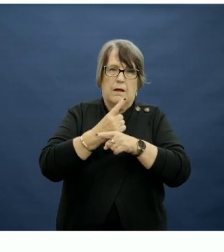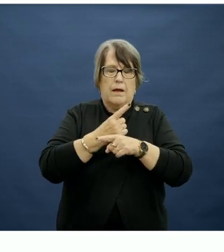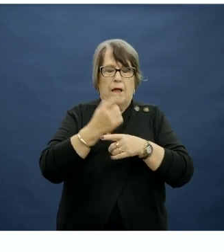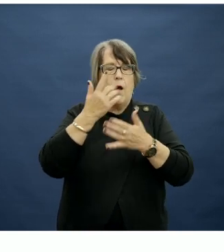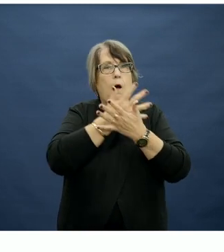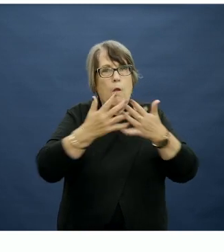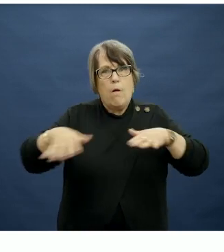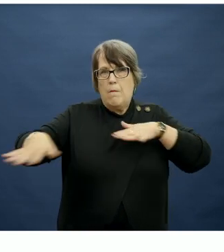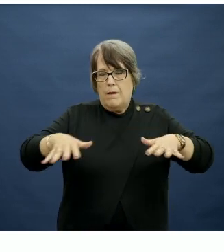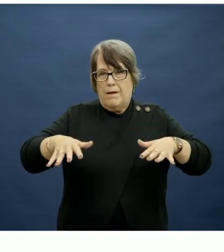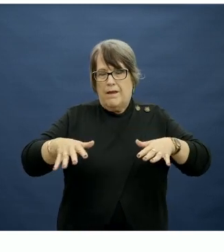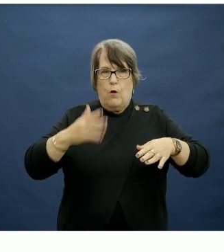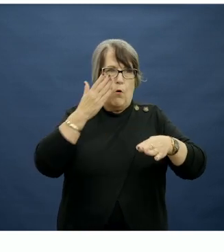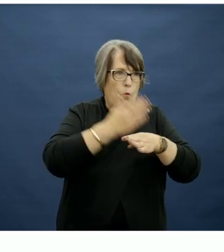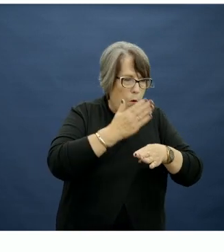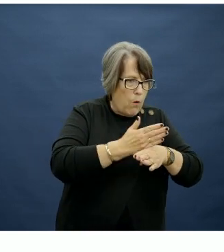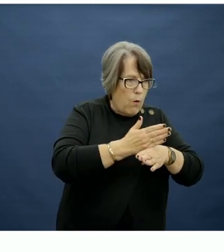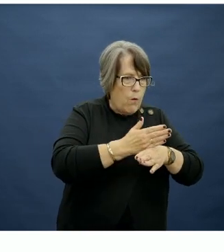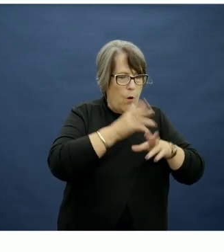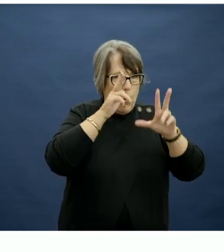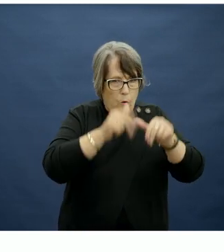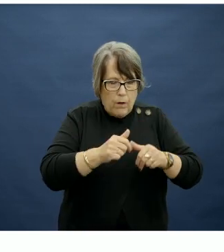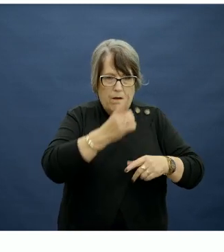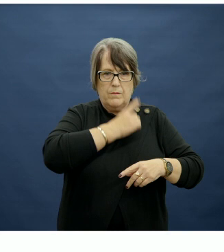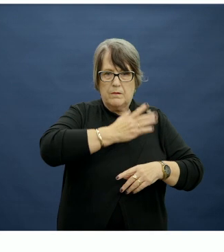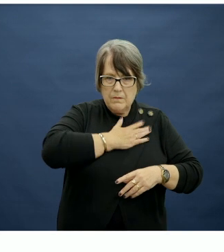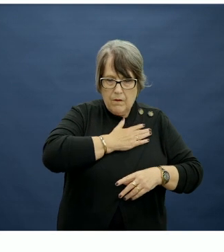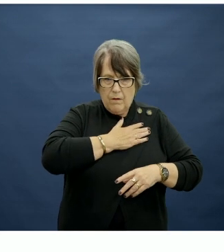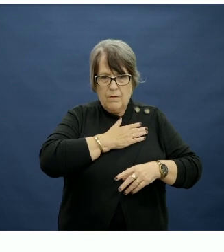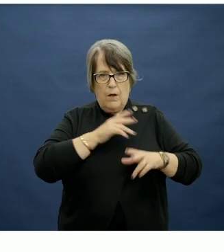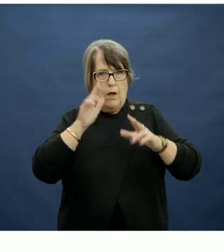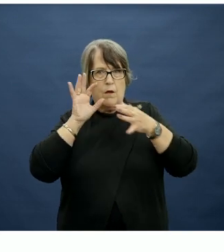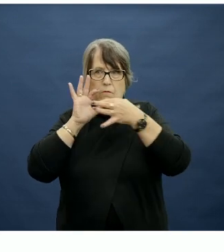So amongst work demands, needing to look after yourself, maintaining relationships, school